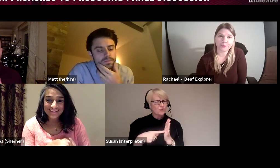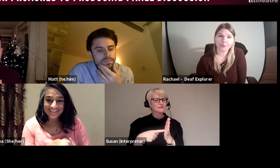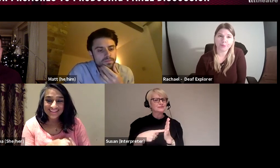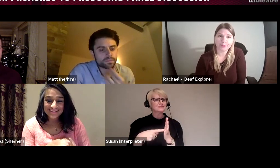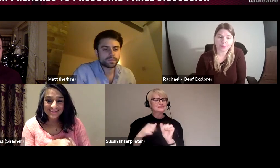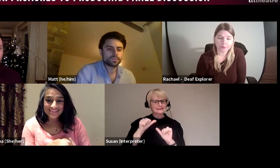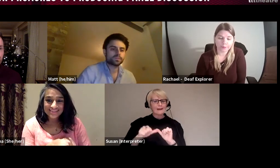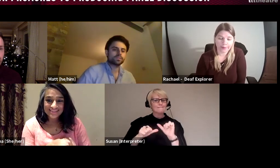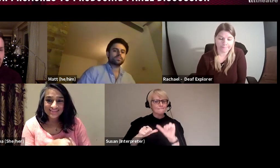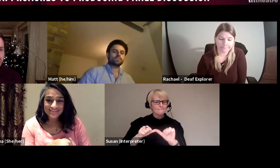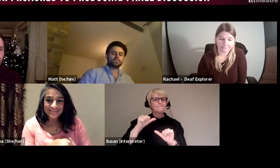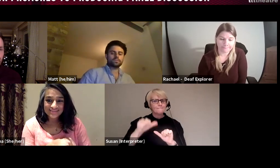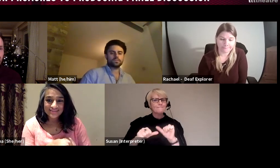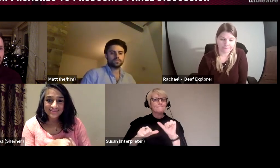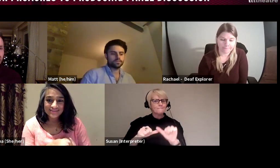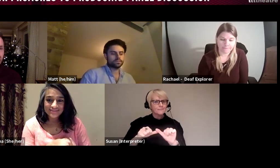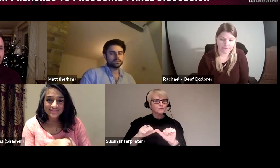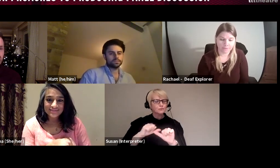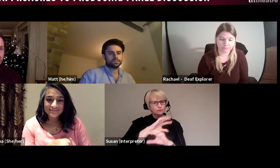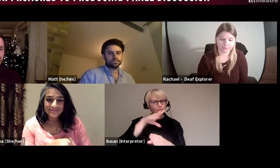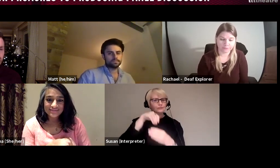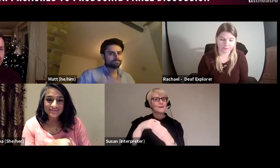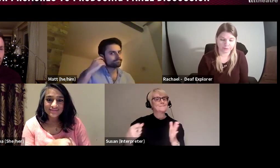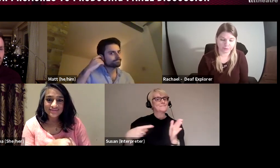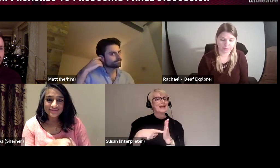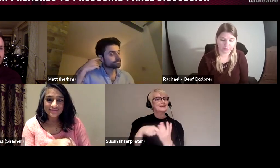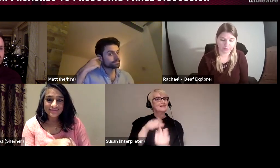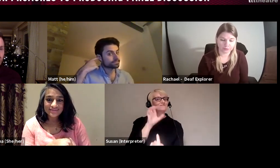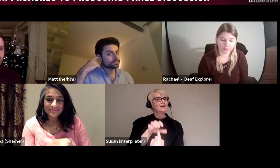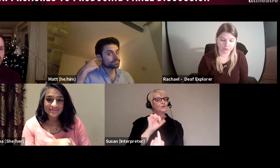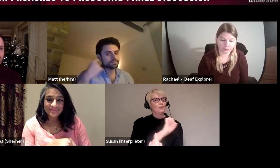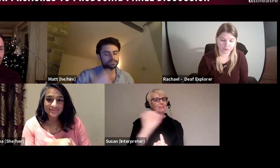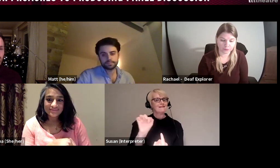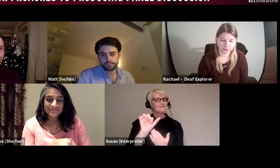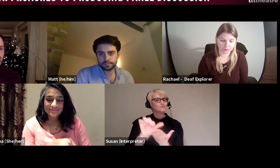into the main programming of the venues and the main work that venues are doing, rather than it